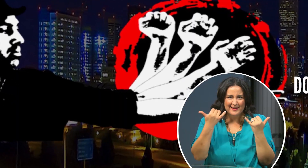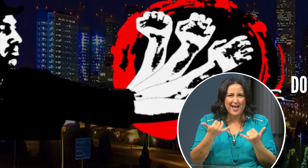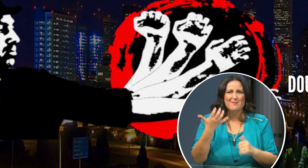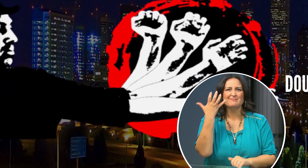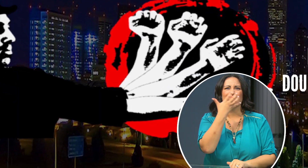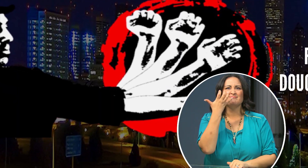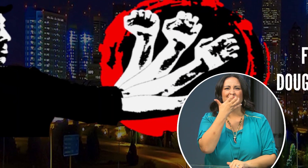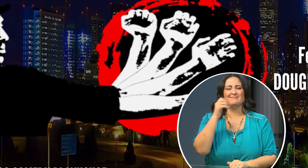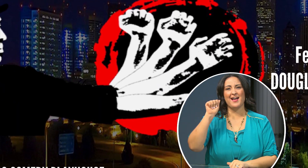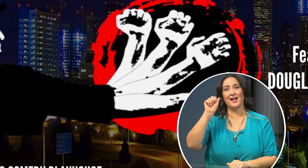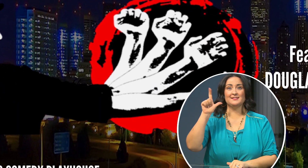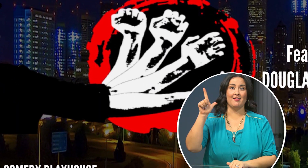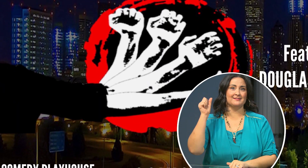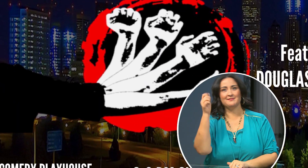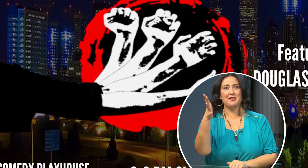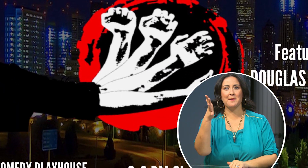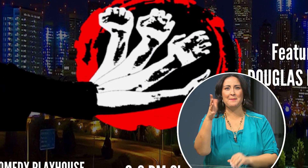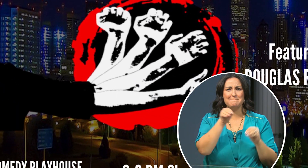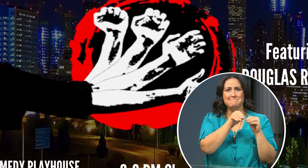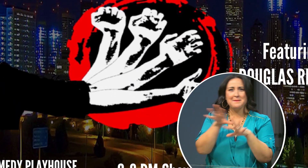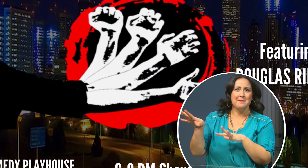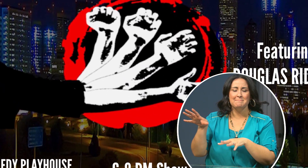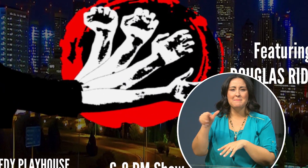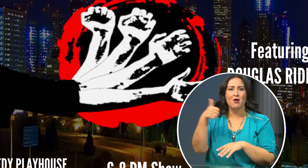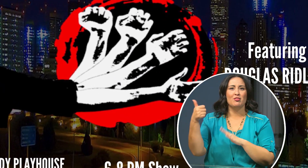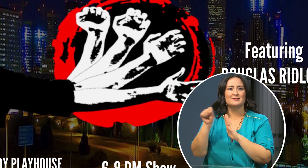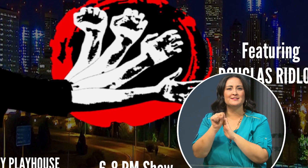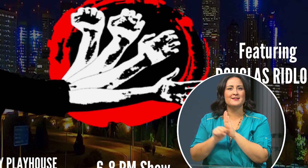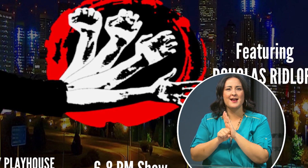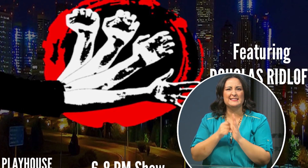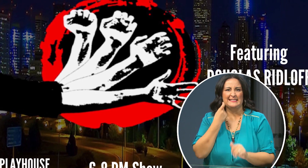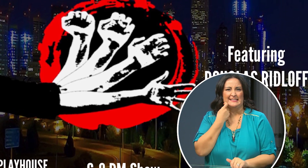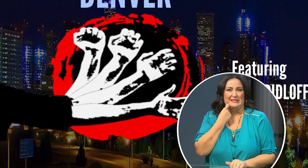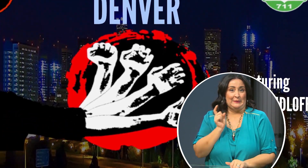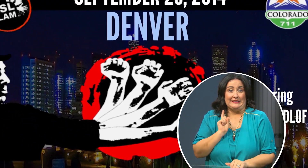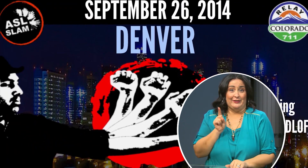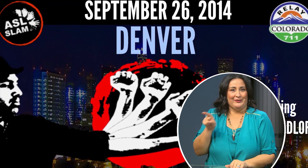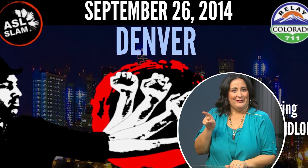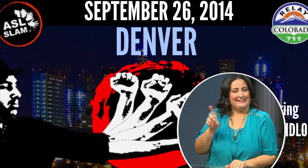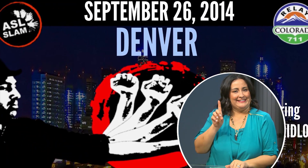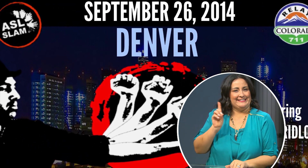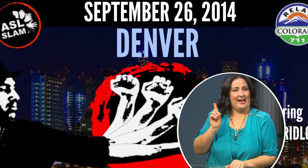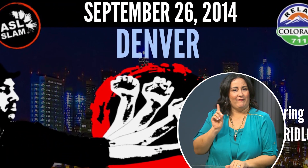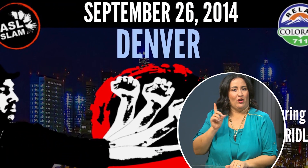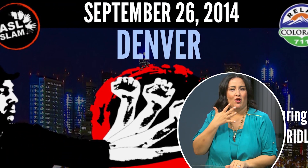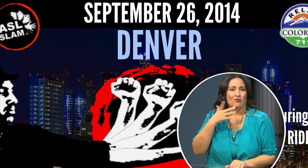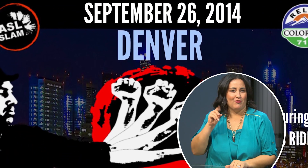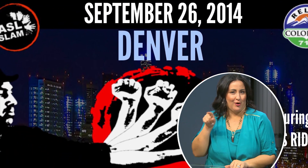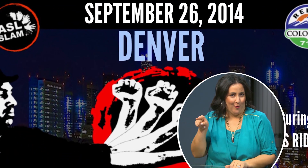ASL Slam is now moving to different states. It was most recently seen in Denver, Colorado.